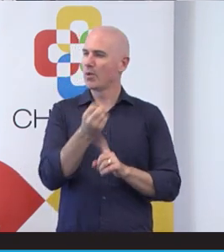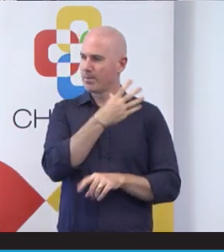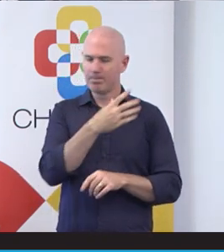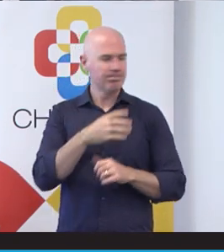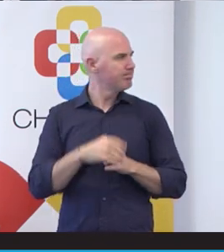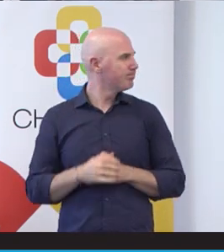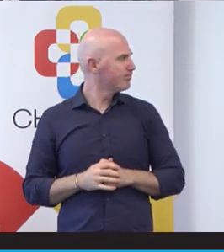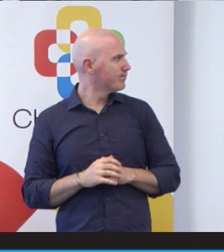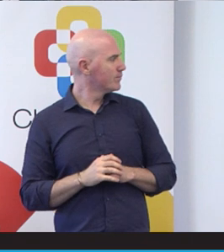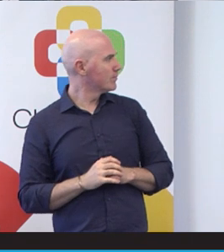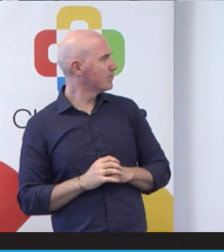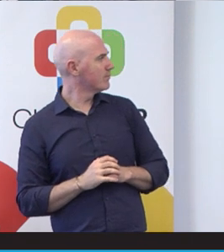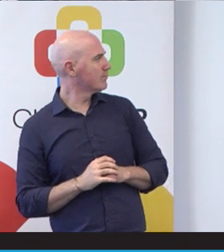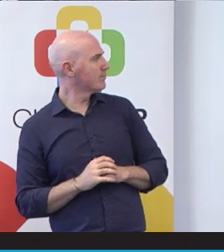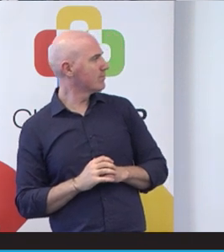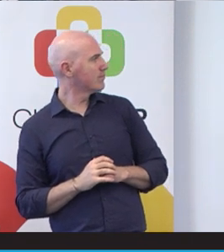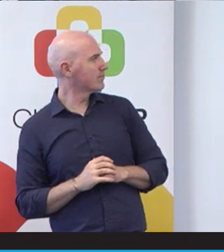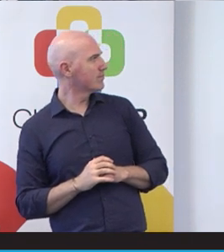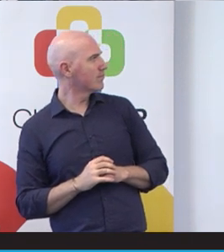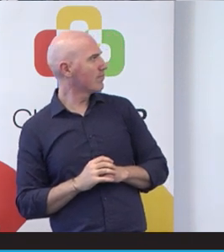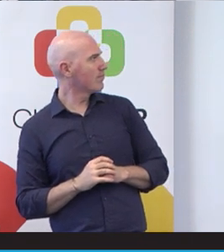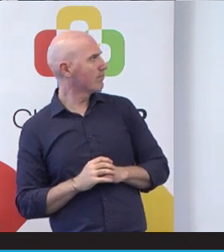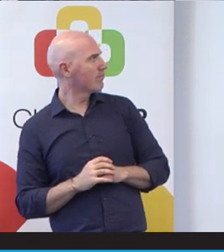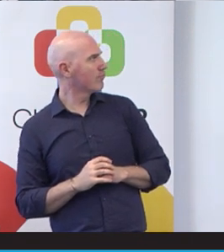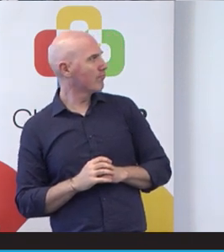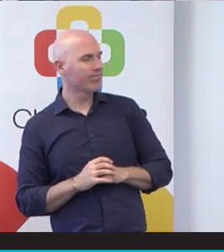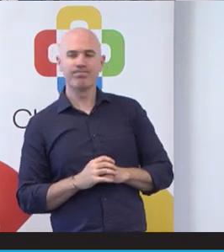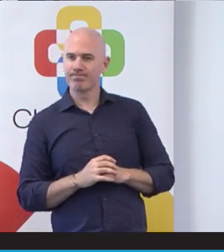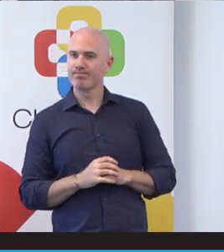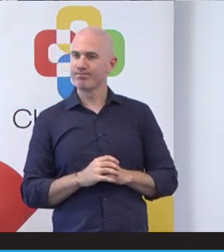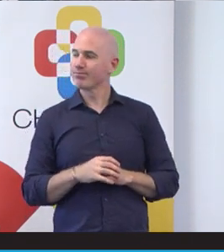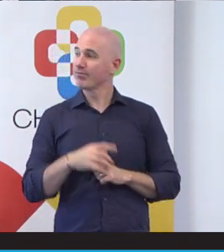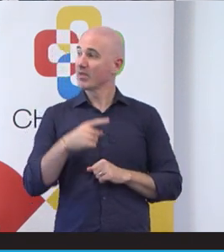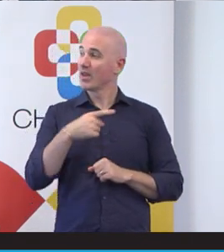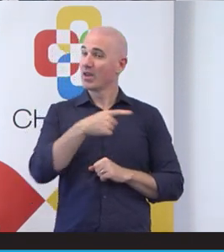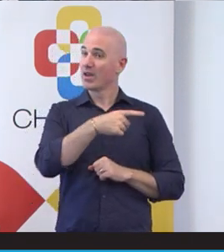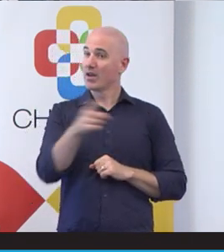the areas that were described by the consumers, but also well known in the literature as well.